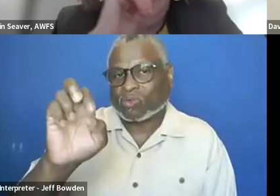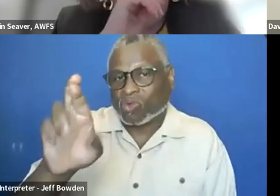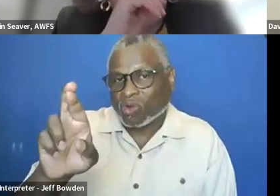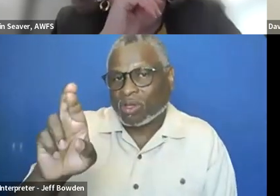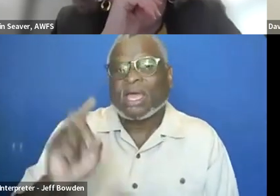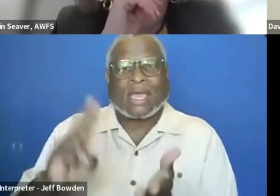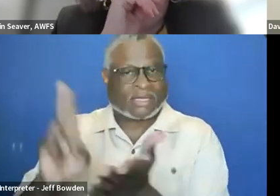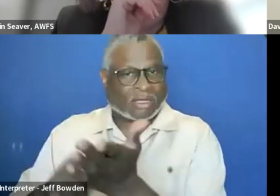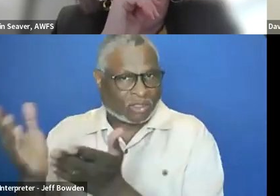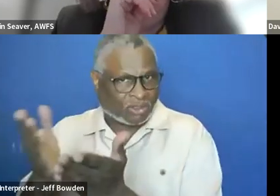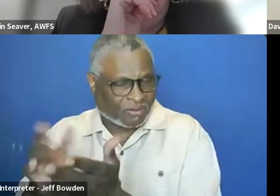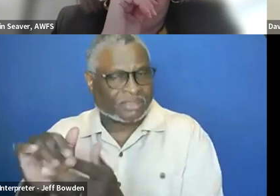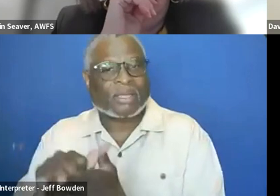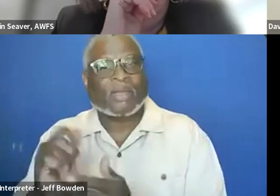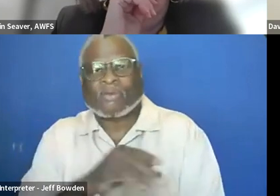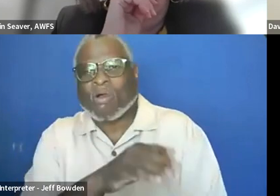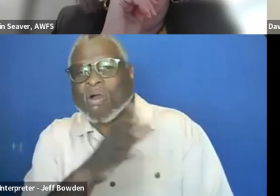to advantage the printer program across the agency.